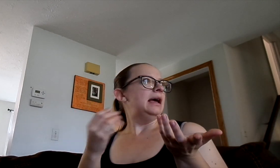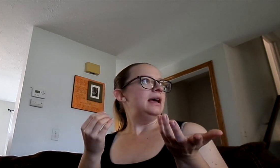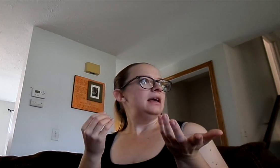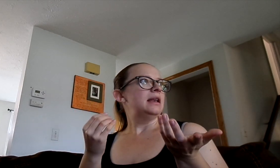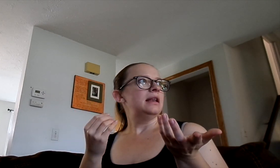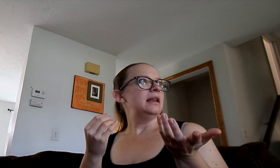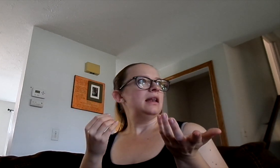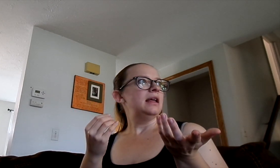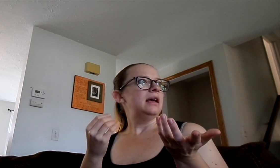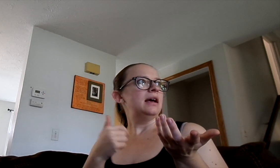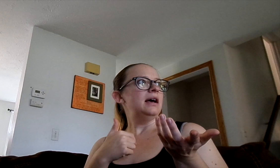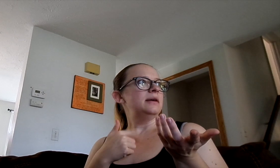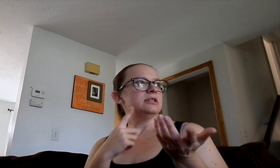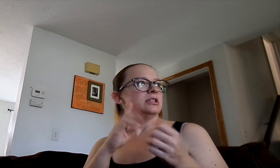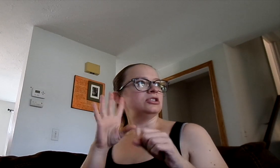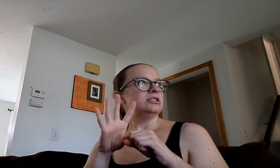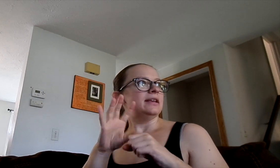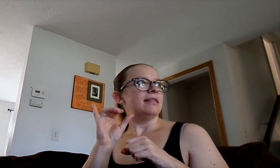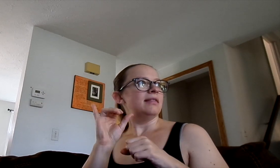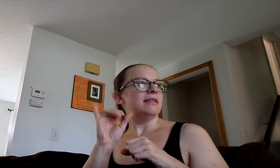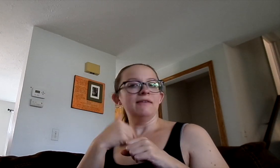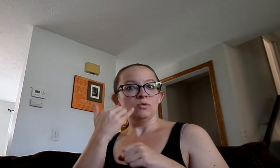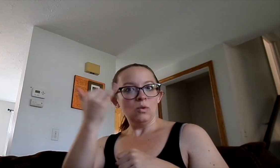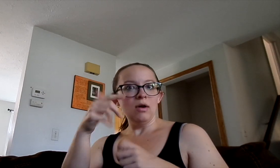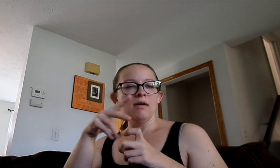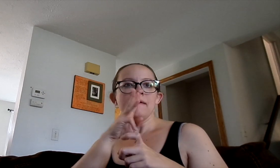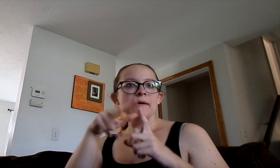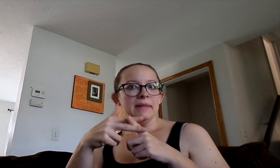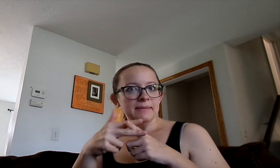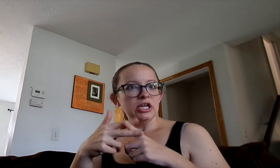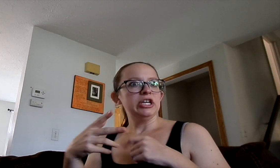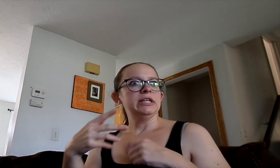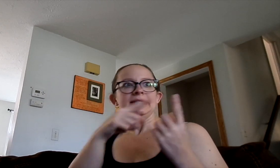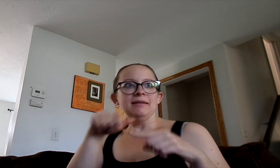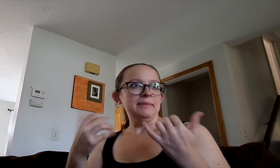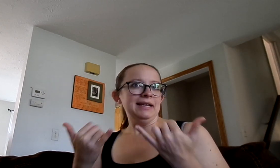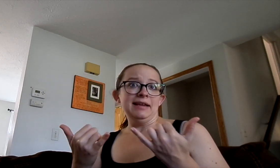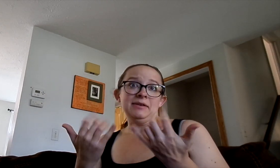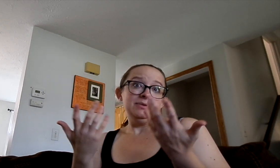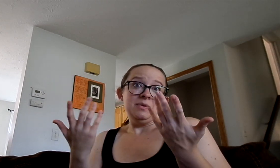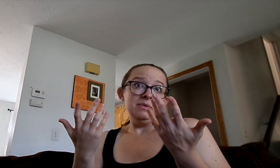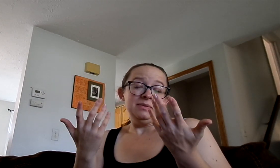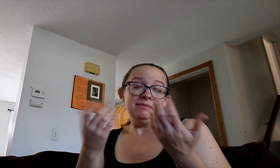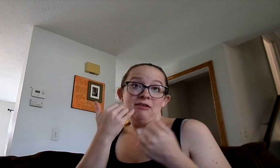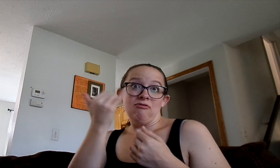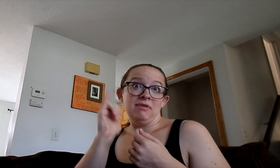And.... I was like crap! So I have to call the plumber and he's suppose to come now.